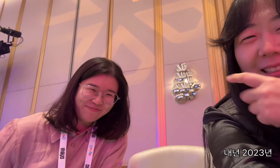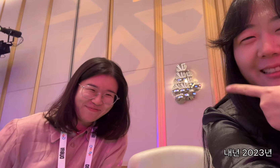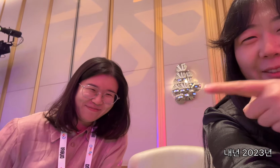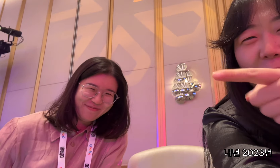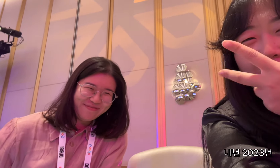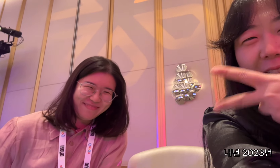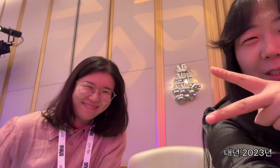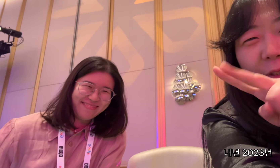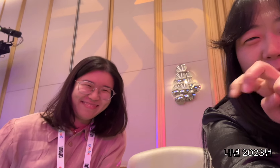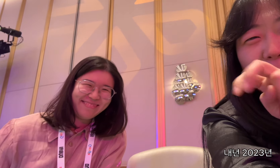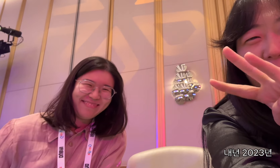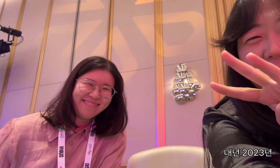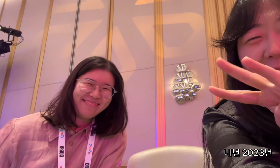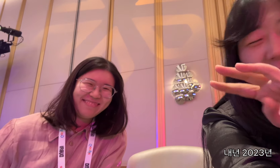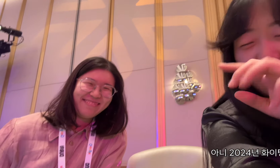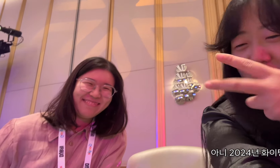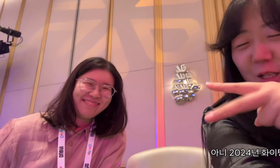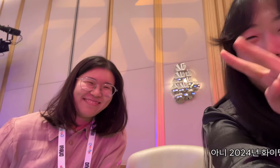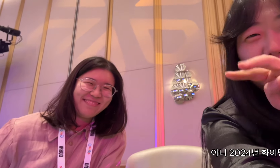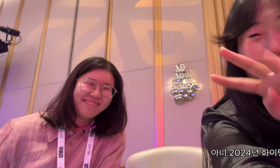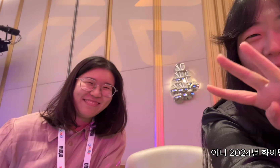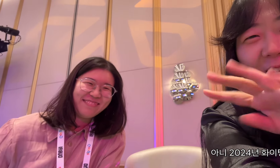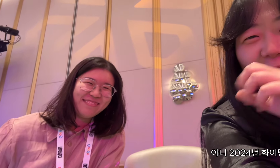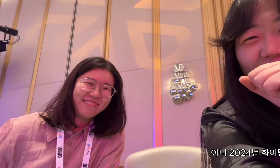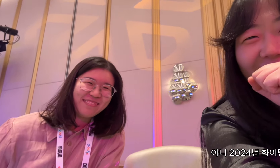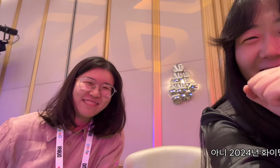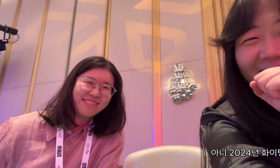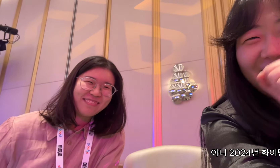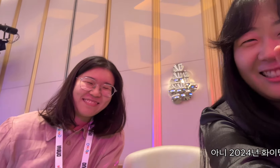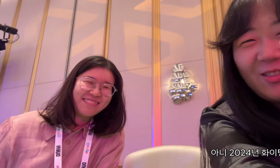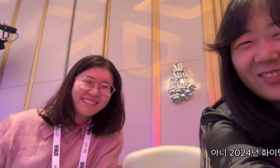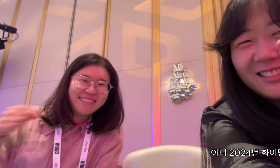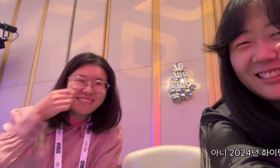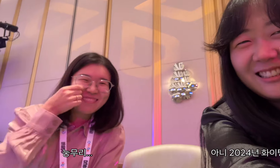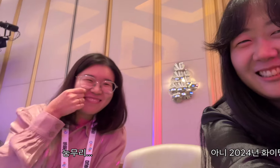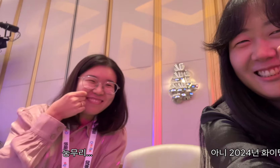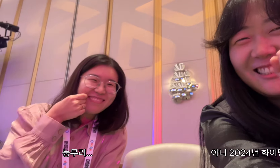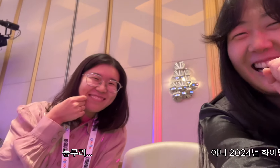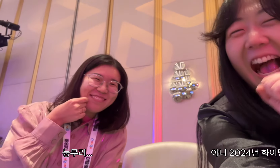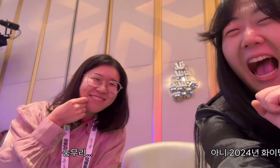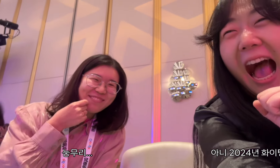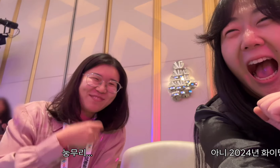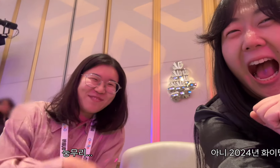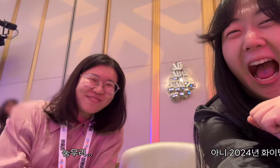Good luck next year, 2023,, no! 2024. Oh... cry :)